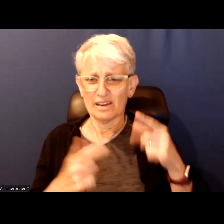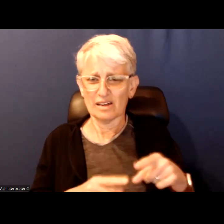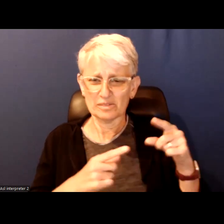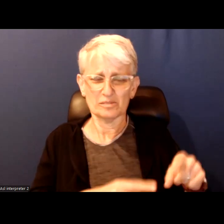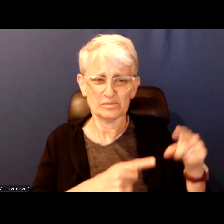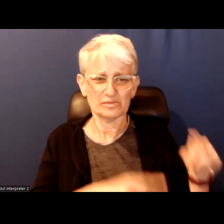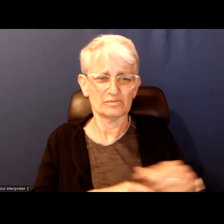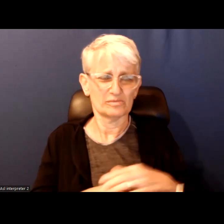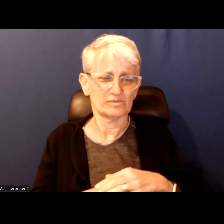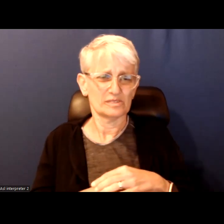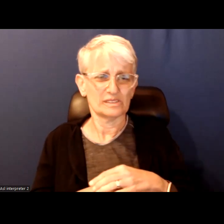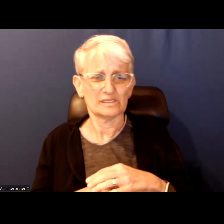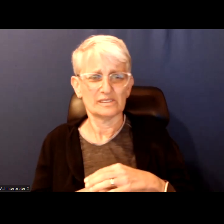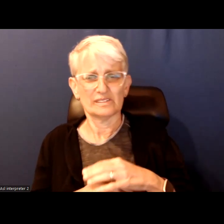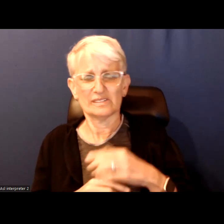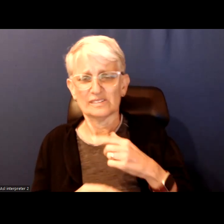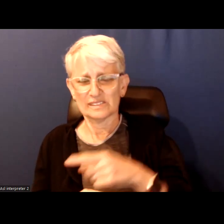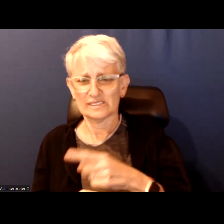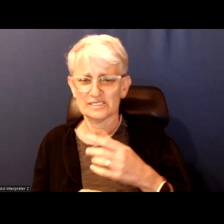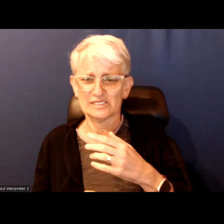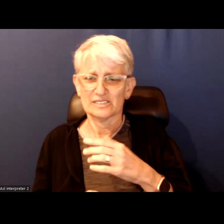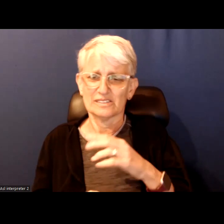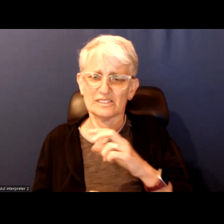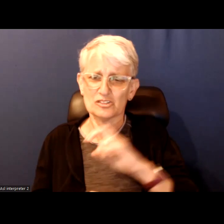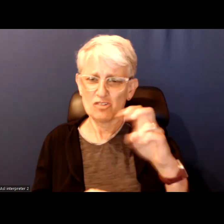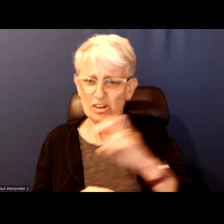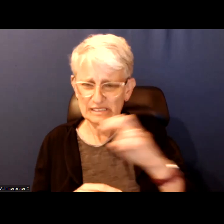struggles. Cuts to transit especially come to mind.